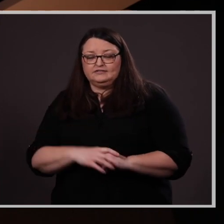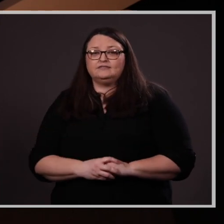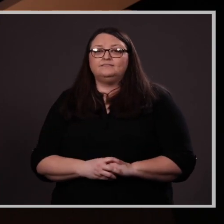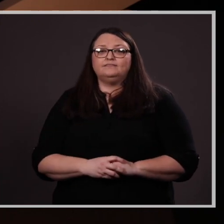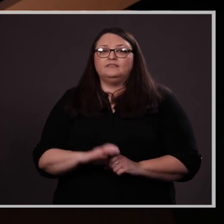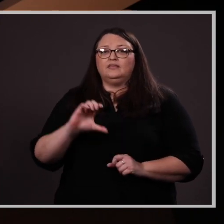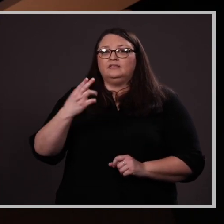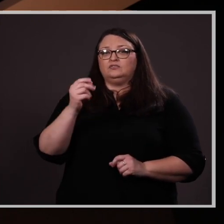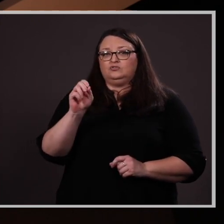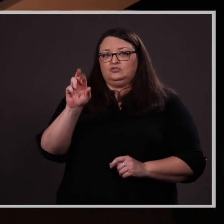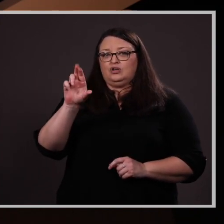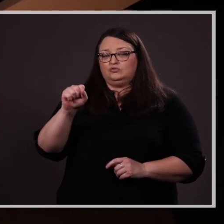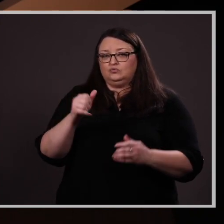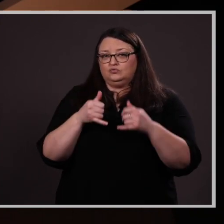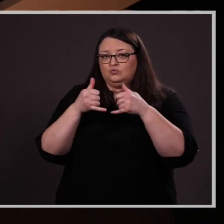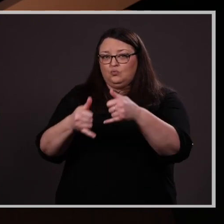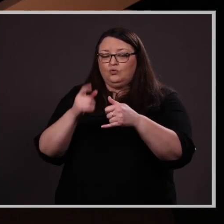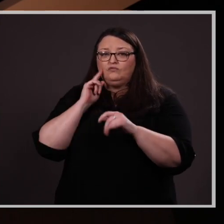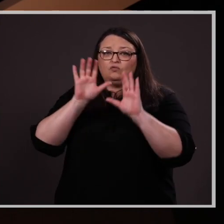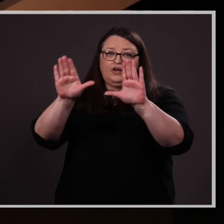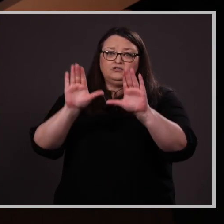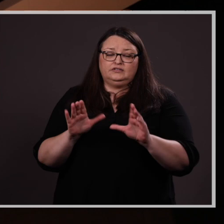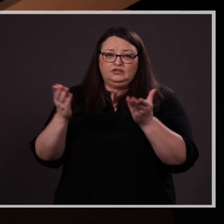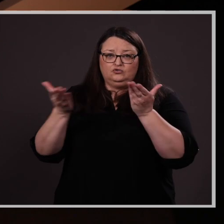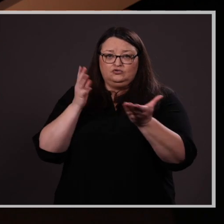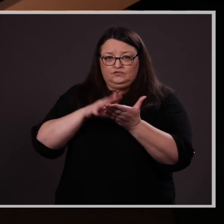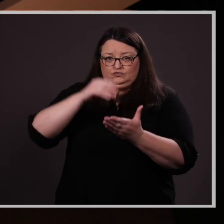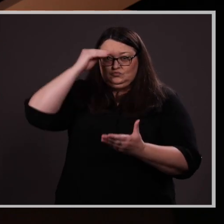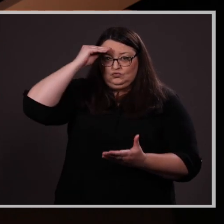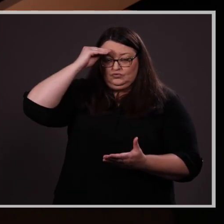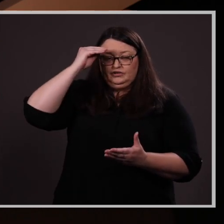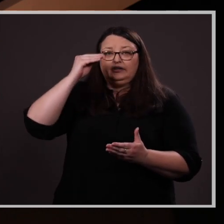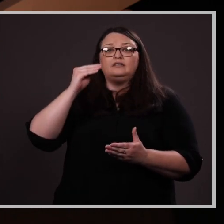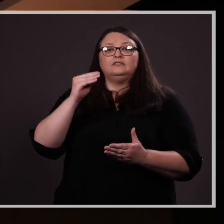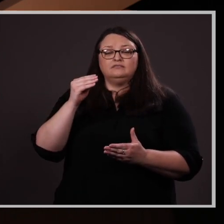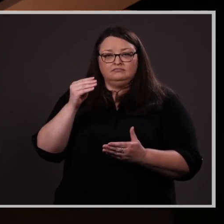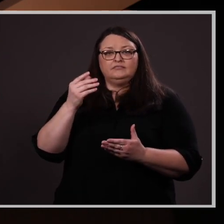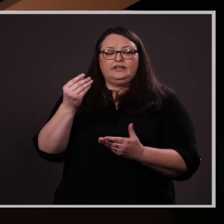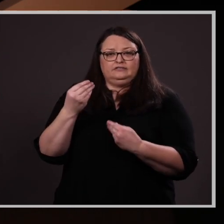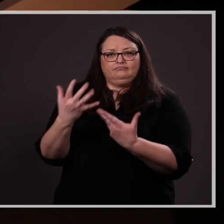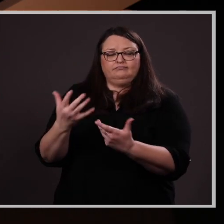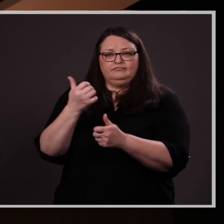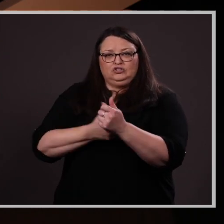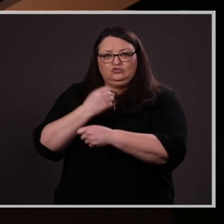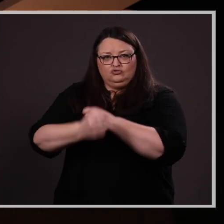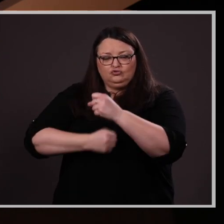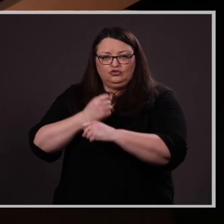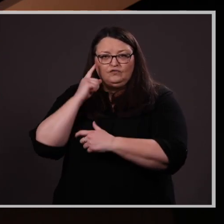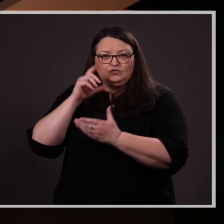The Chancellor’s Award for Outstanding Service Learning is presented to students who have